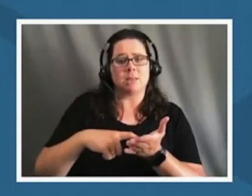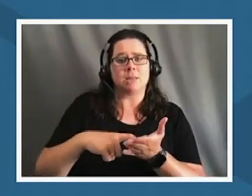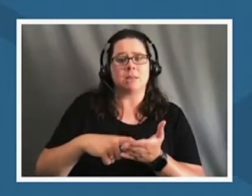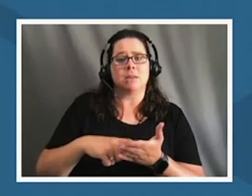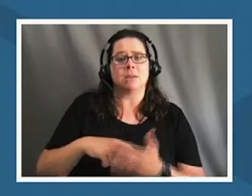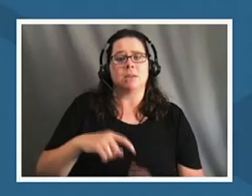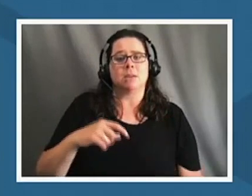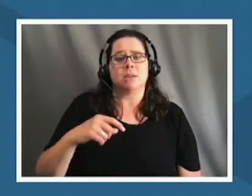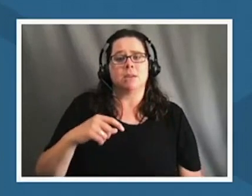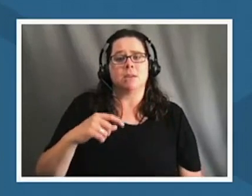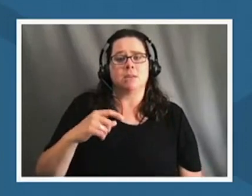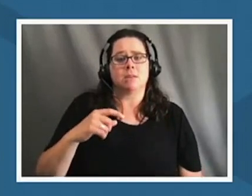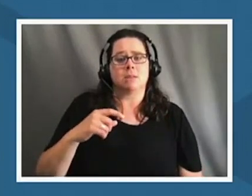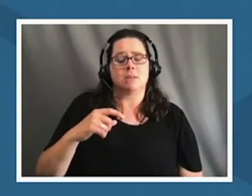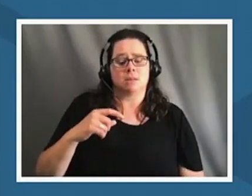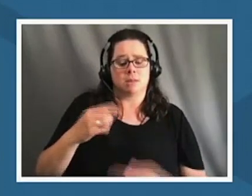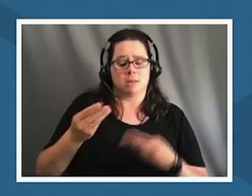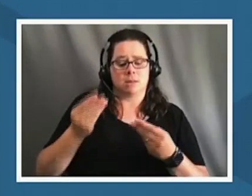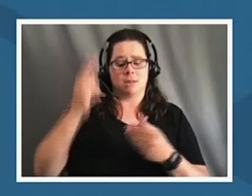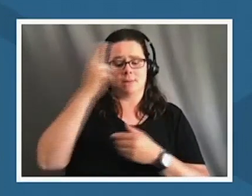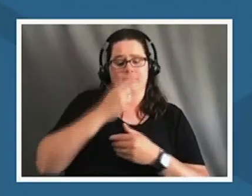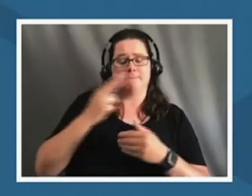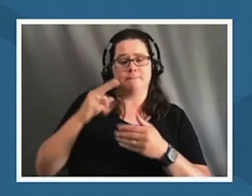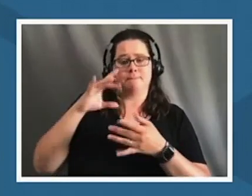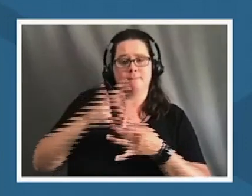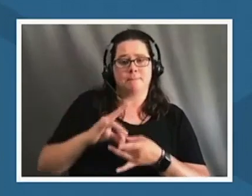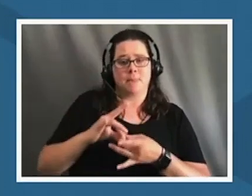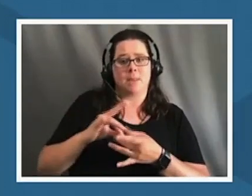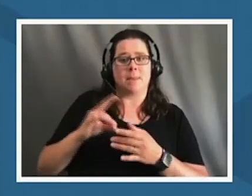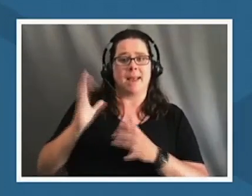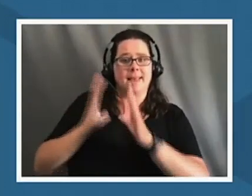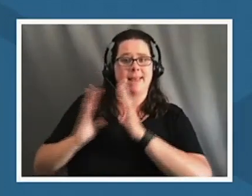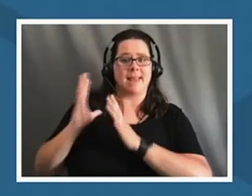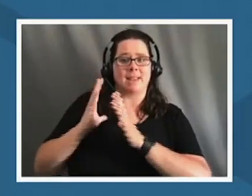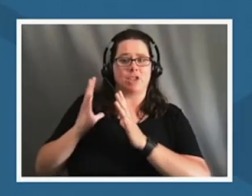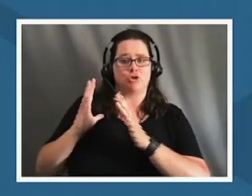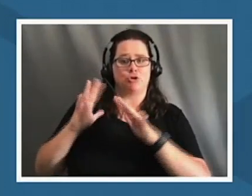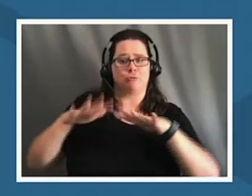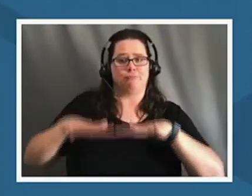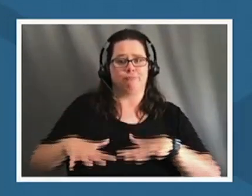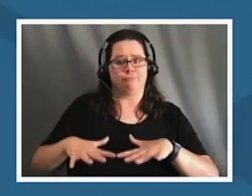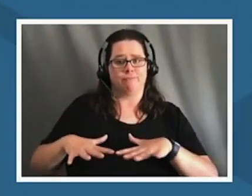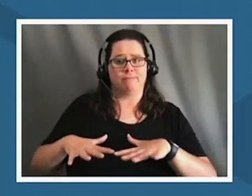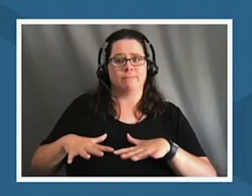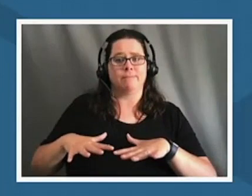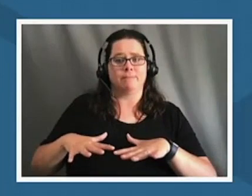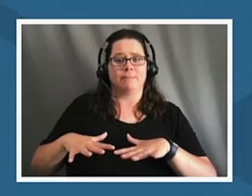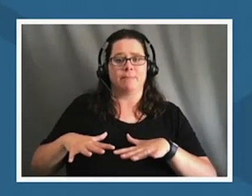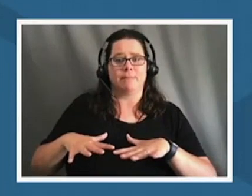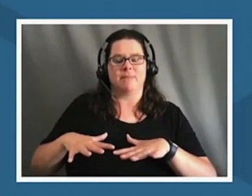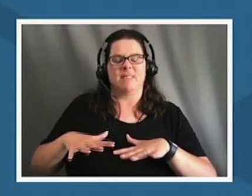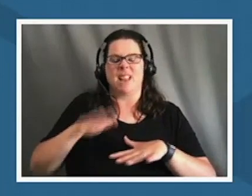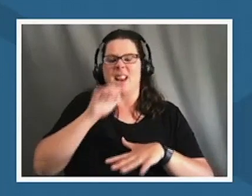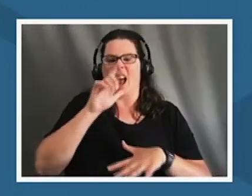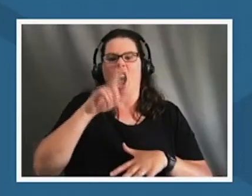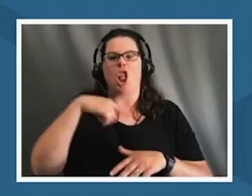which my ancestors docked in the 1800s is a far cry